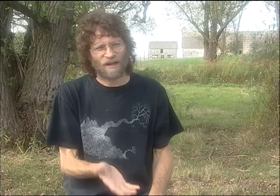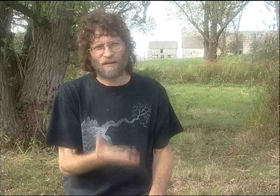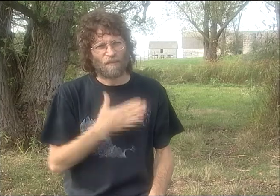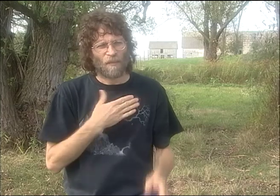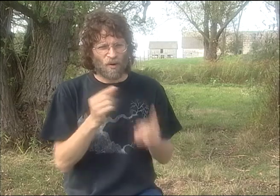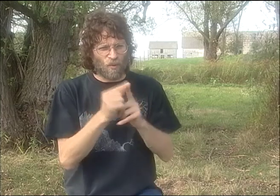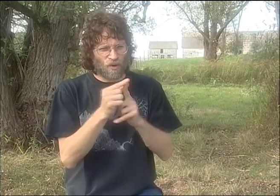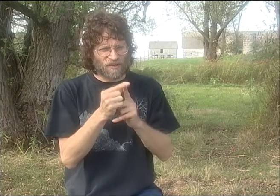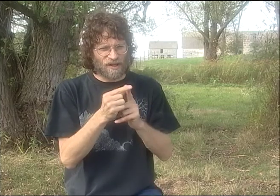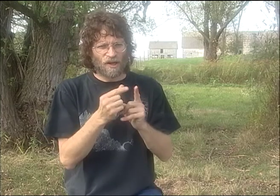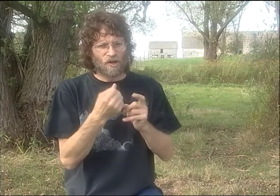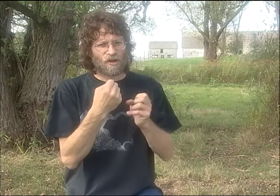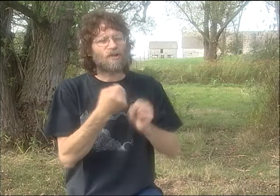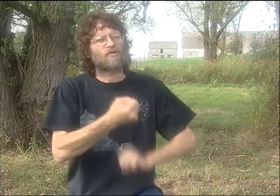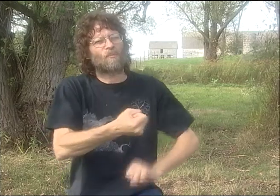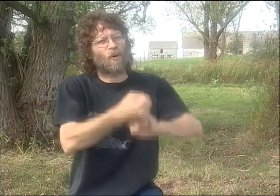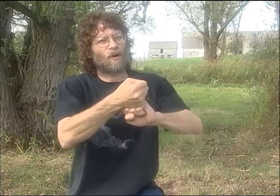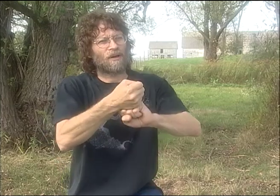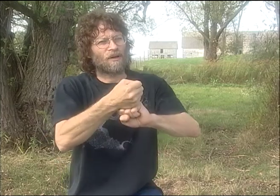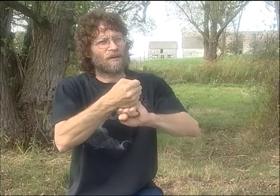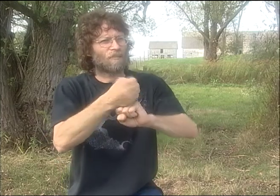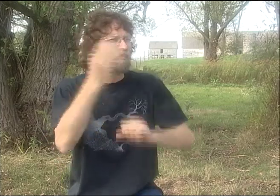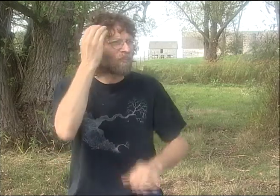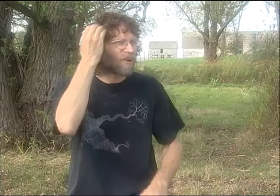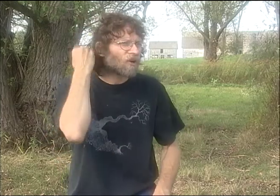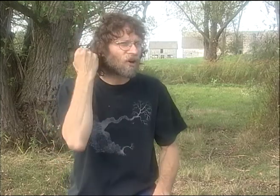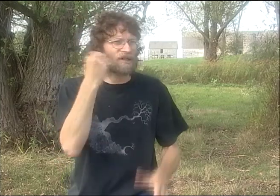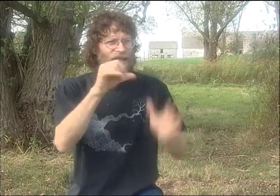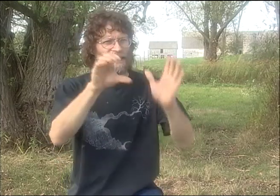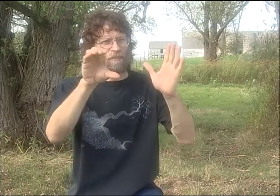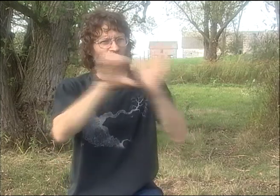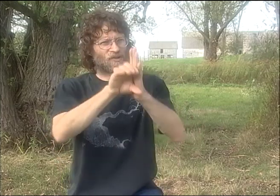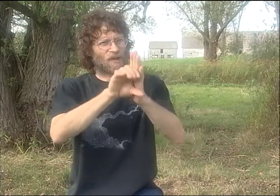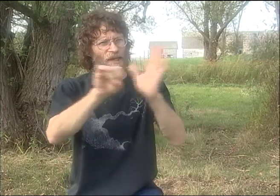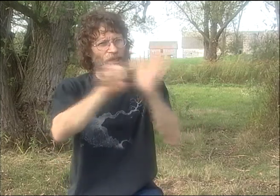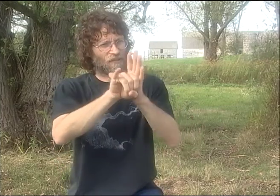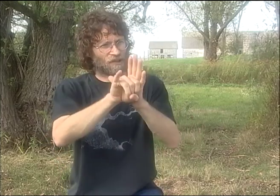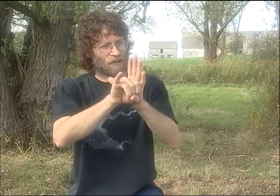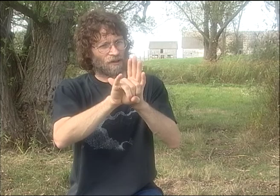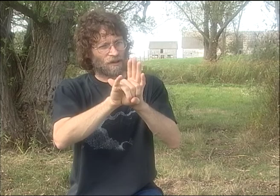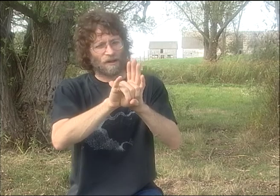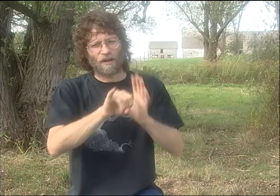THAT I PUT OUT TO HAVE BEEN POETRY AT THE TIME. I MEAN, MY WORDS WERE PUT OUT AS A SUPPORT